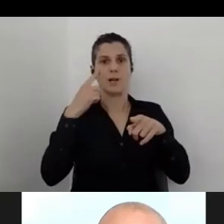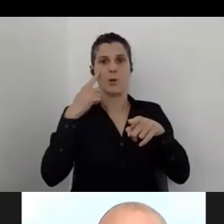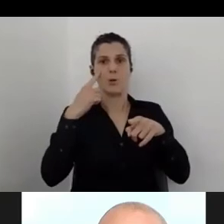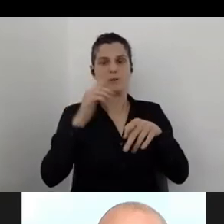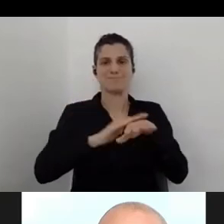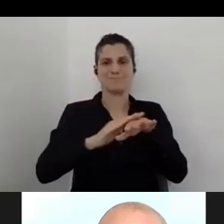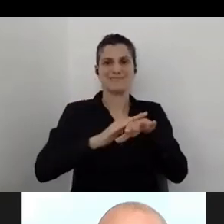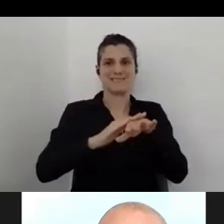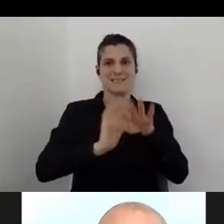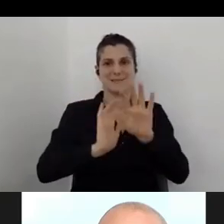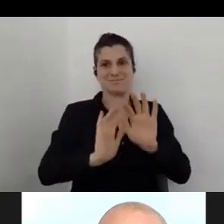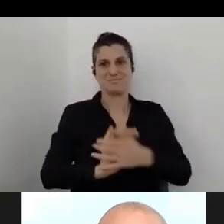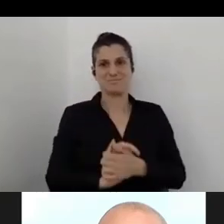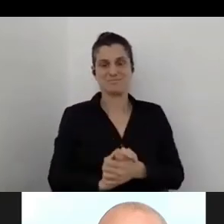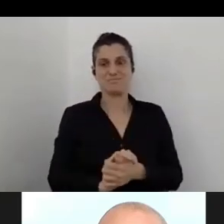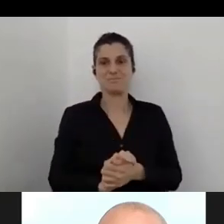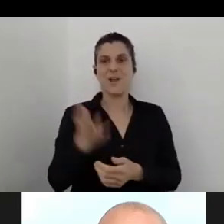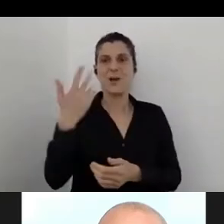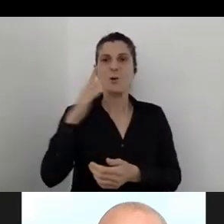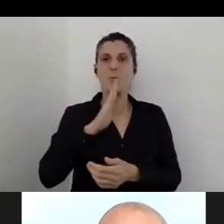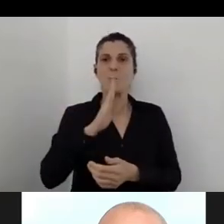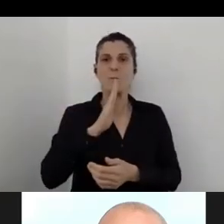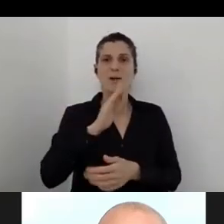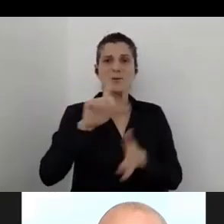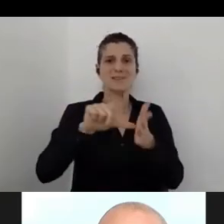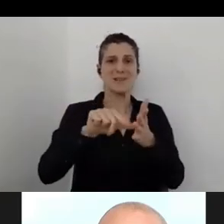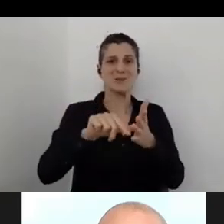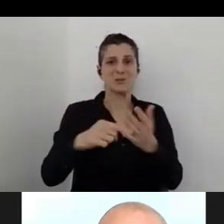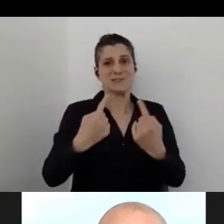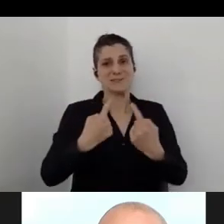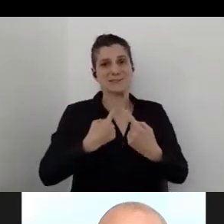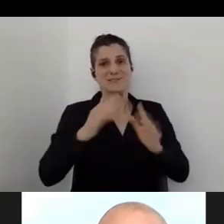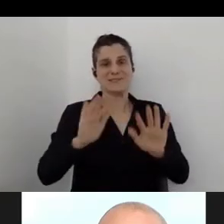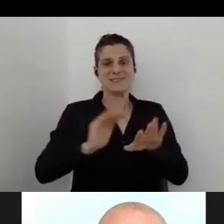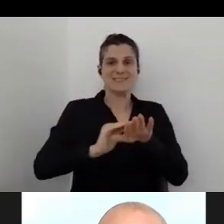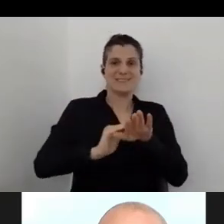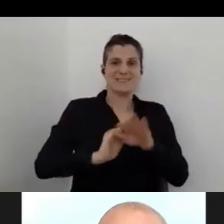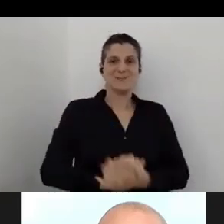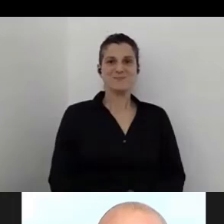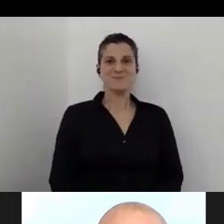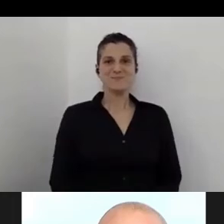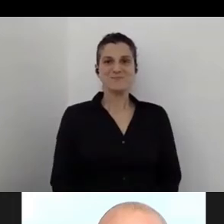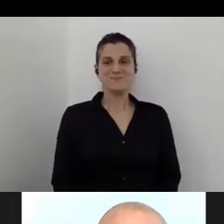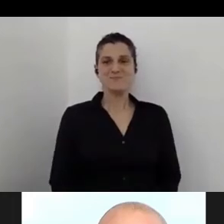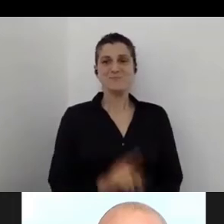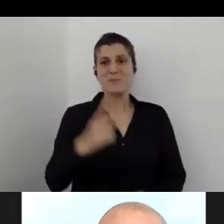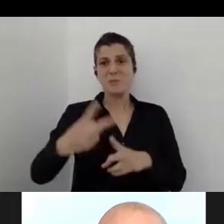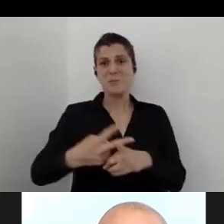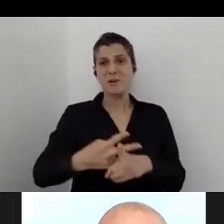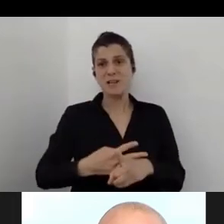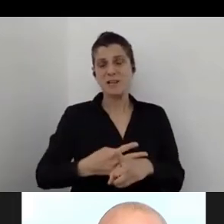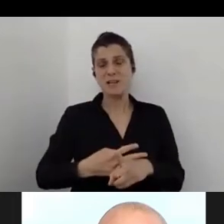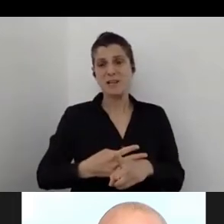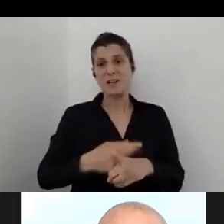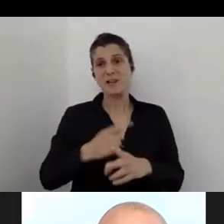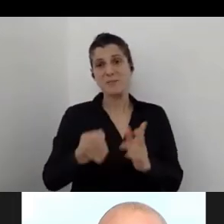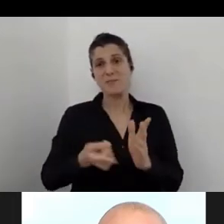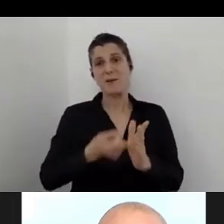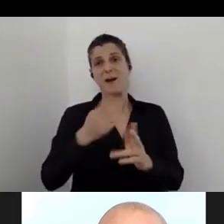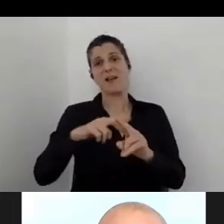We are having technical issues of our own. But usually we have it once. Next time it won't happen again.